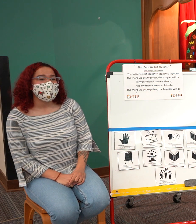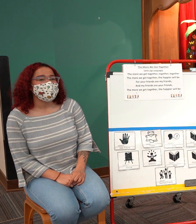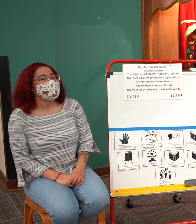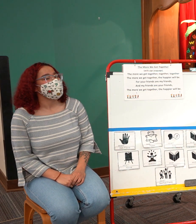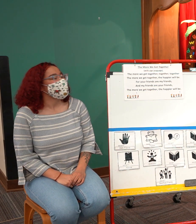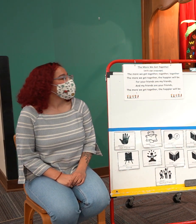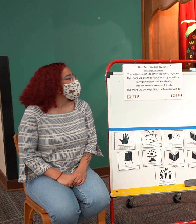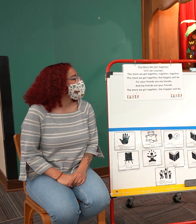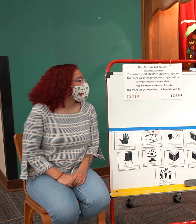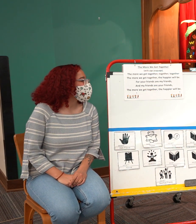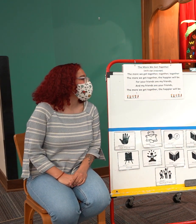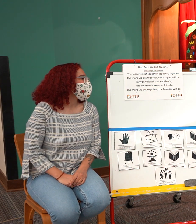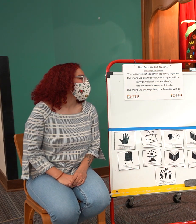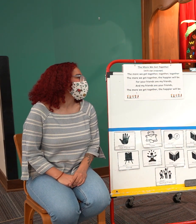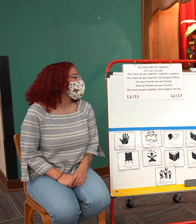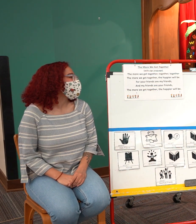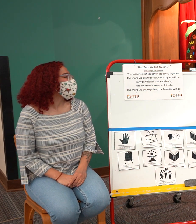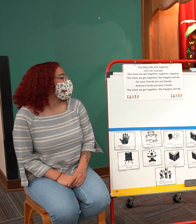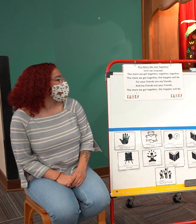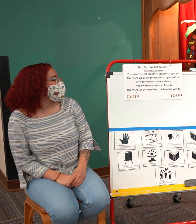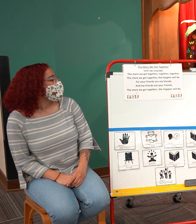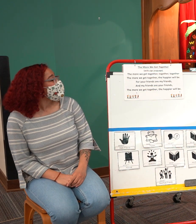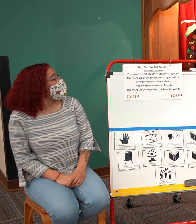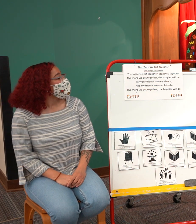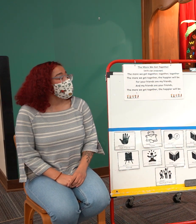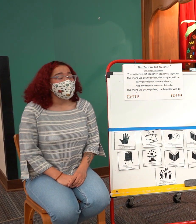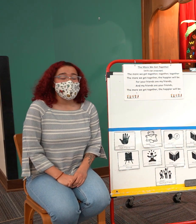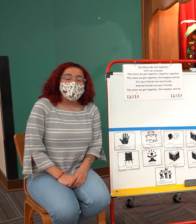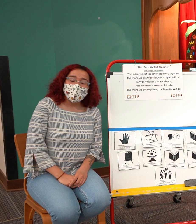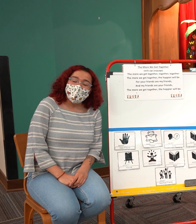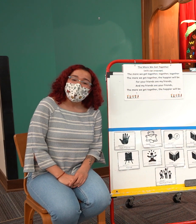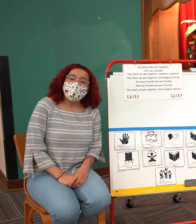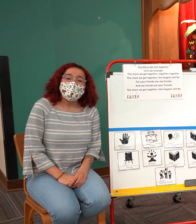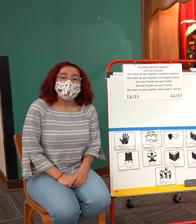All right The more we get together, together, together, The more we get together, The happier we'll be.